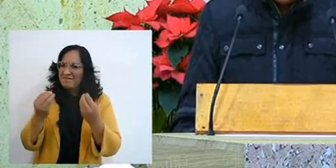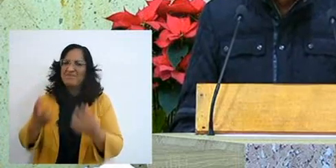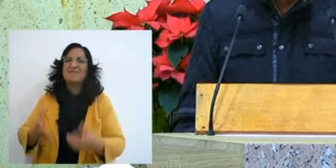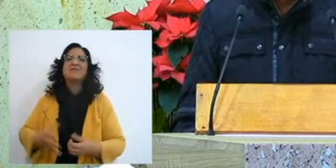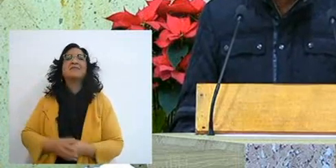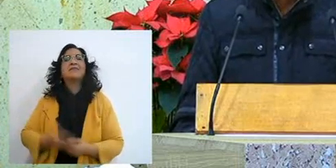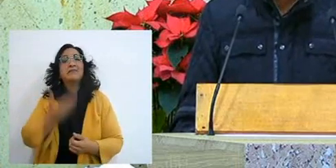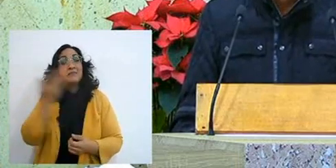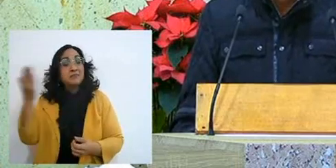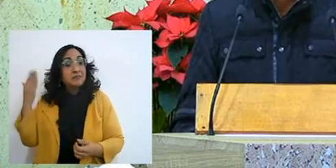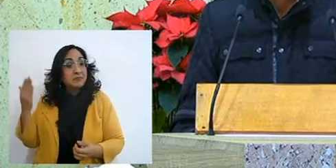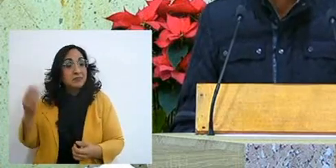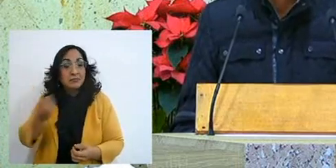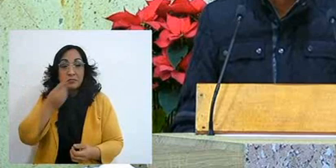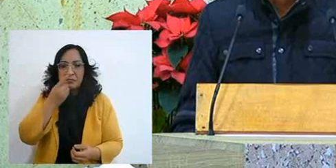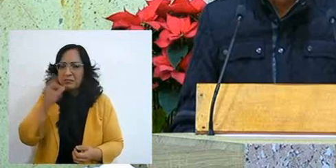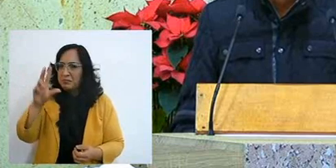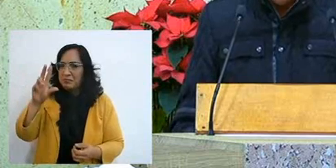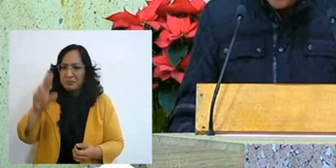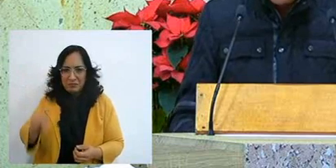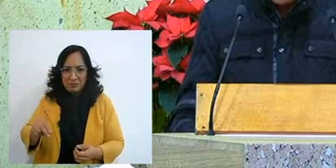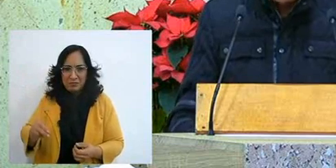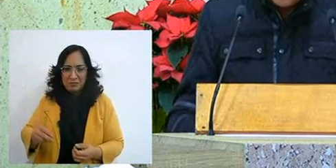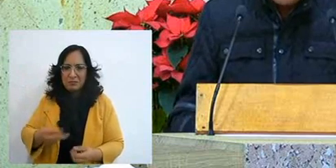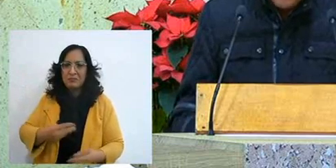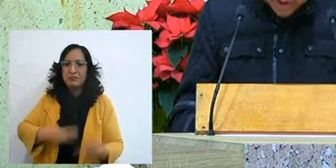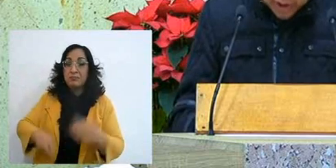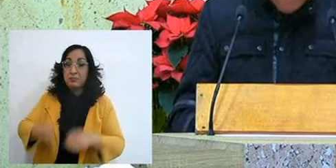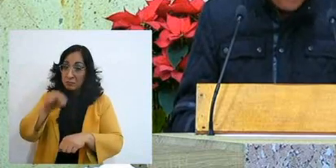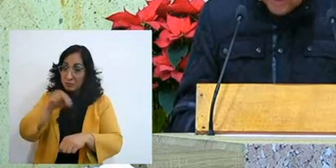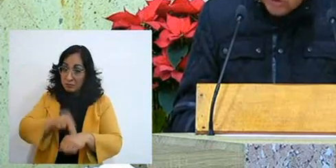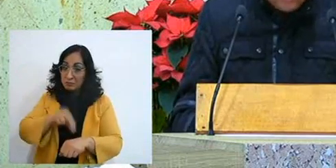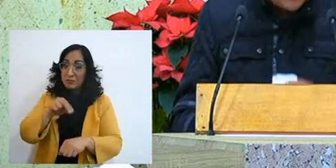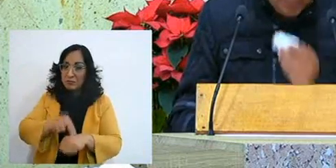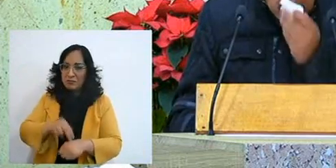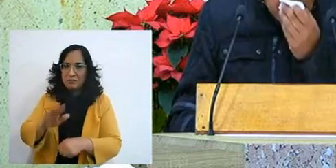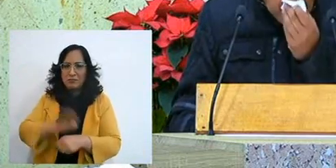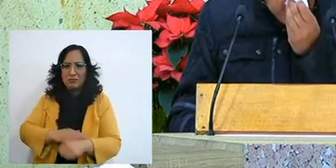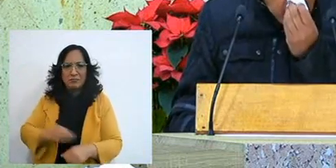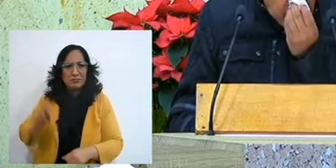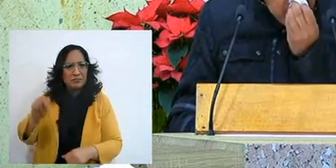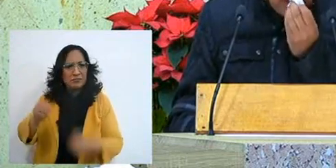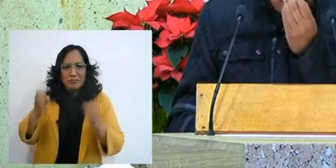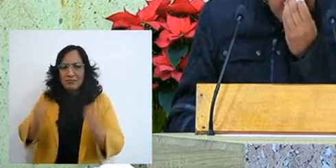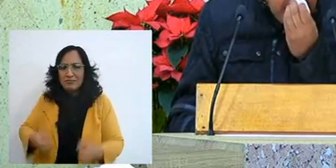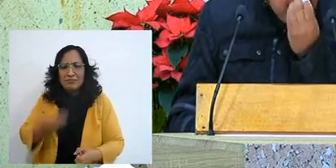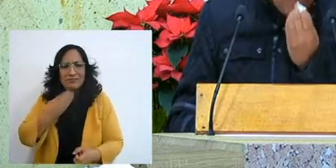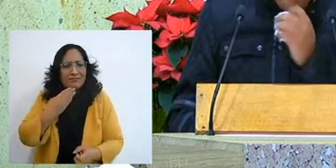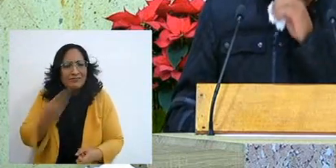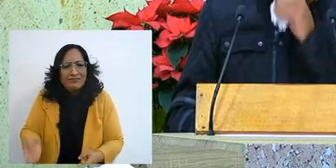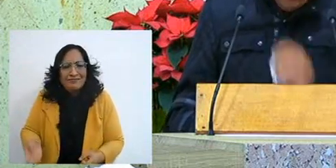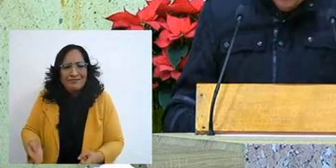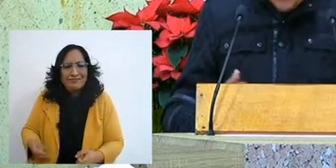So I said no, let's go to the doctor, let's go to the doctor, because this is not right, how can they remove